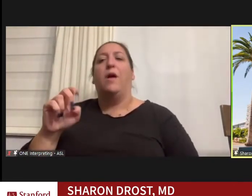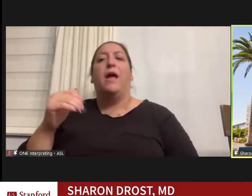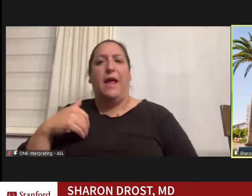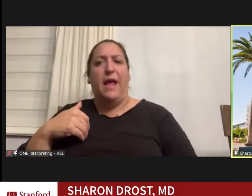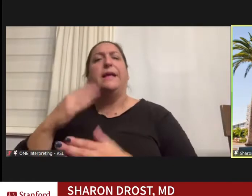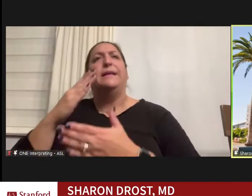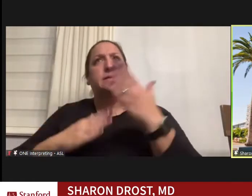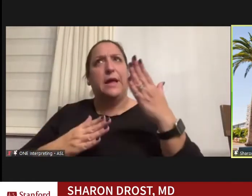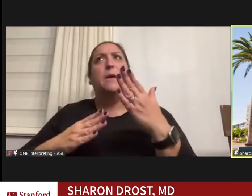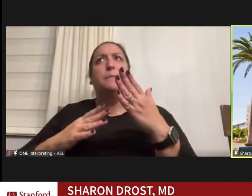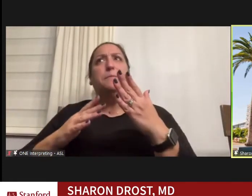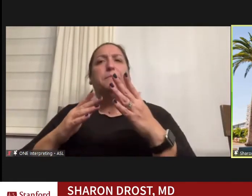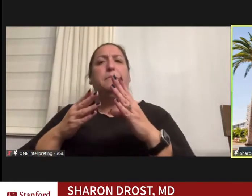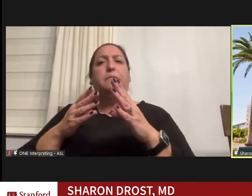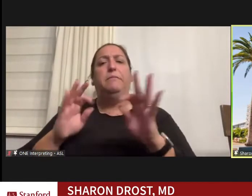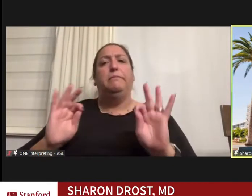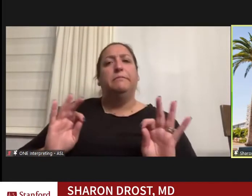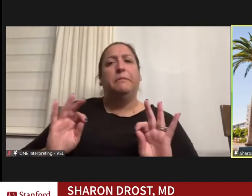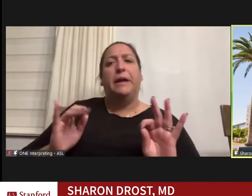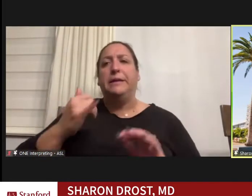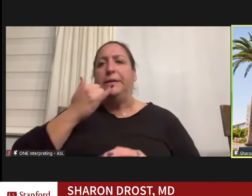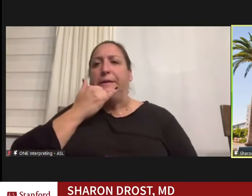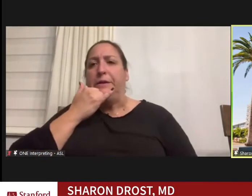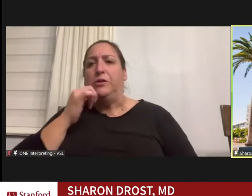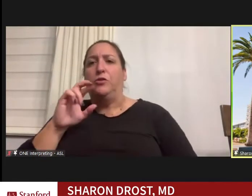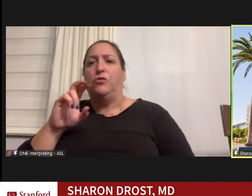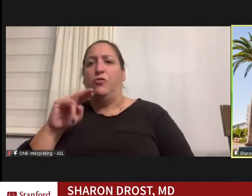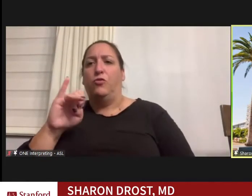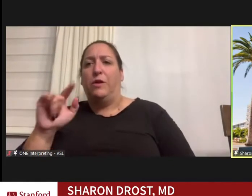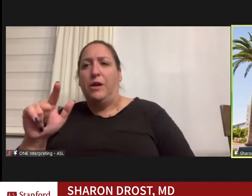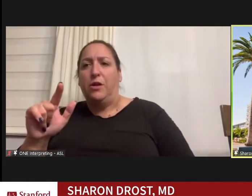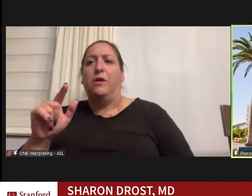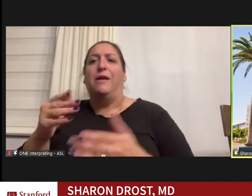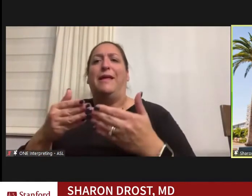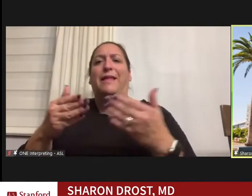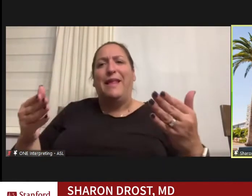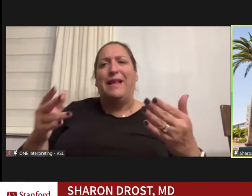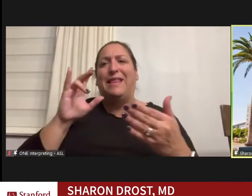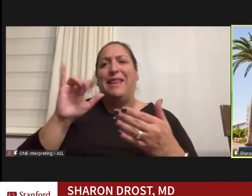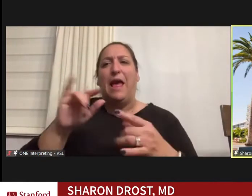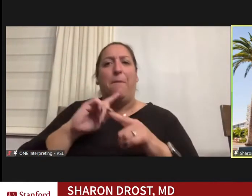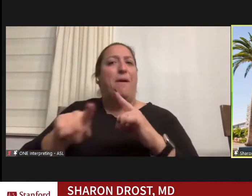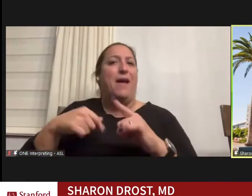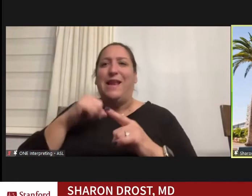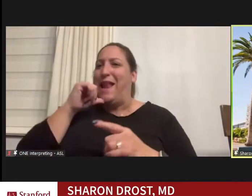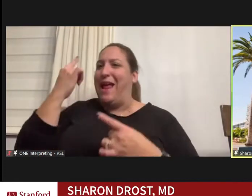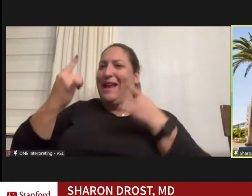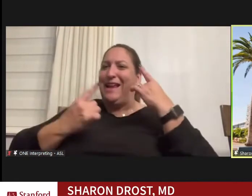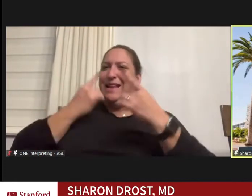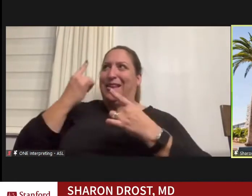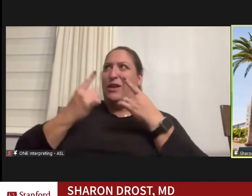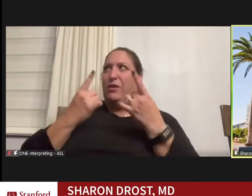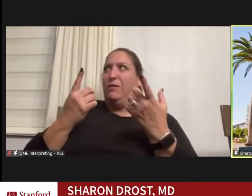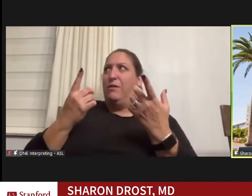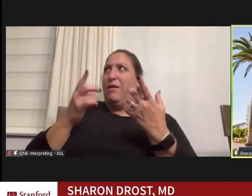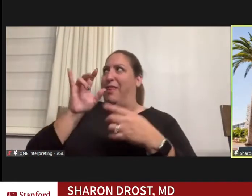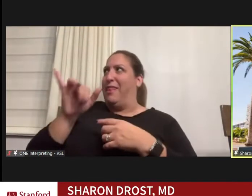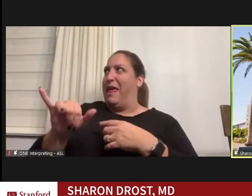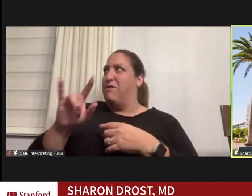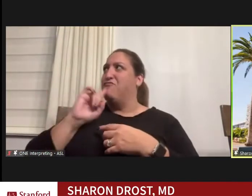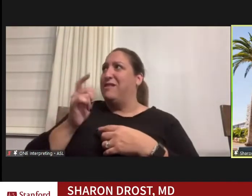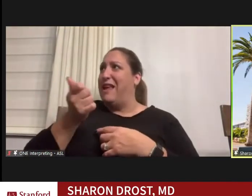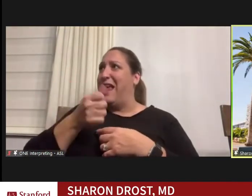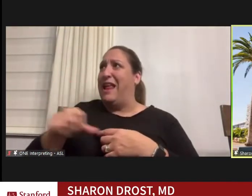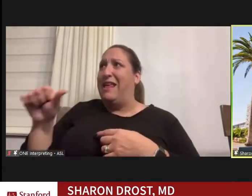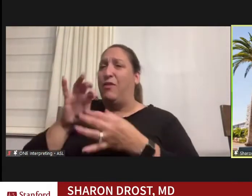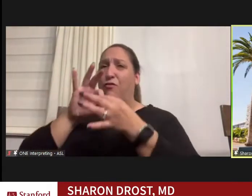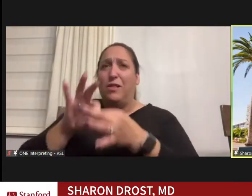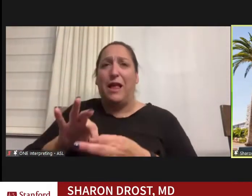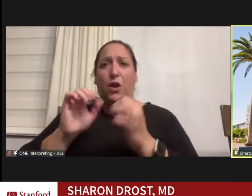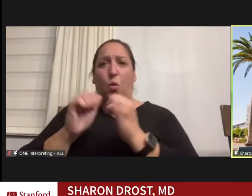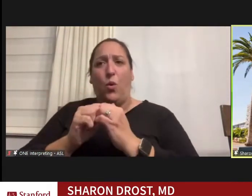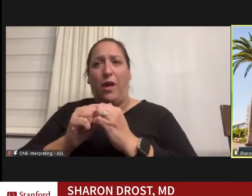minor issues but I didn't consider that it was anything having to do with an autoimmune disease.